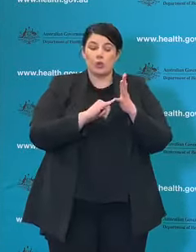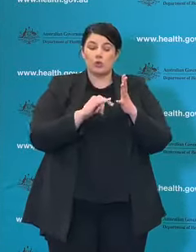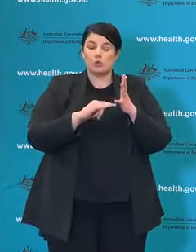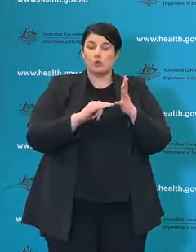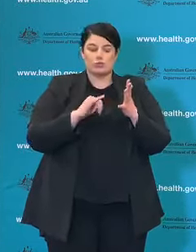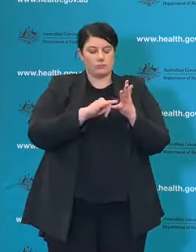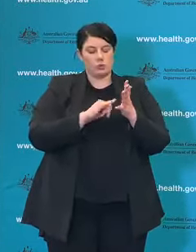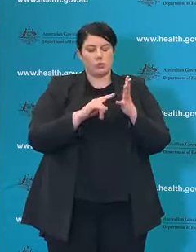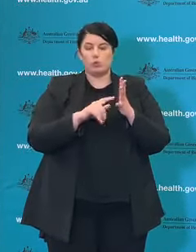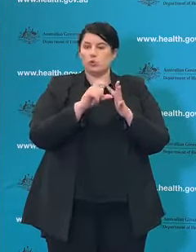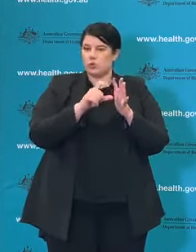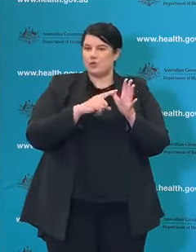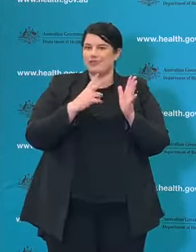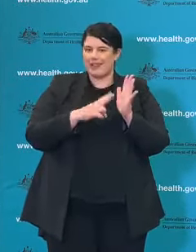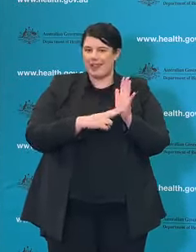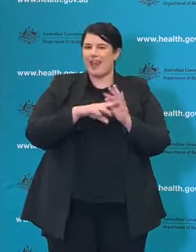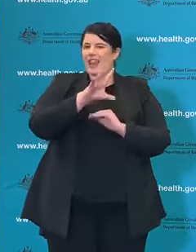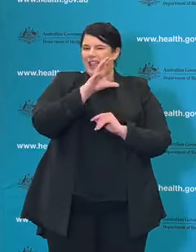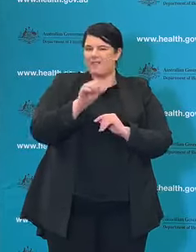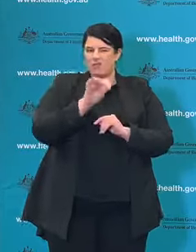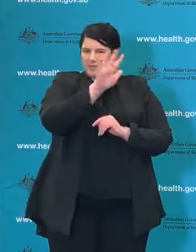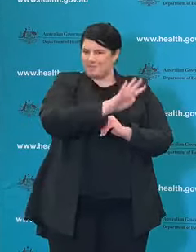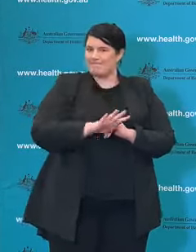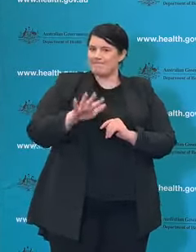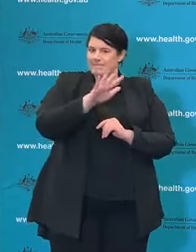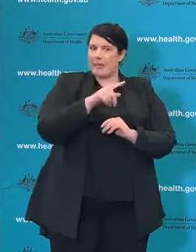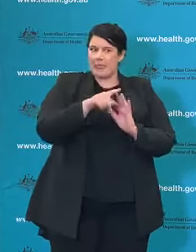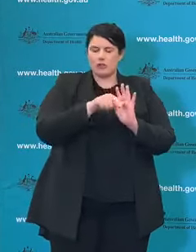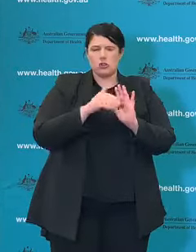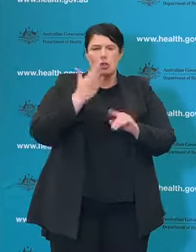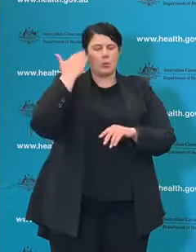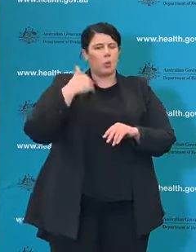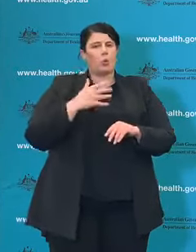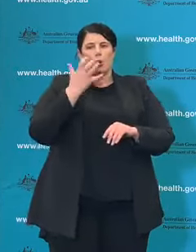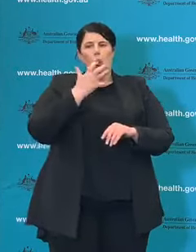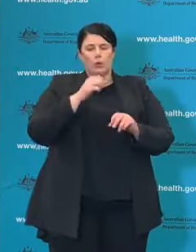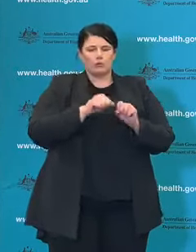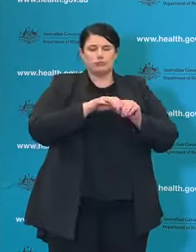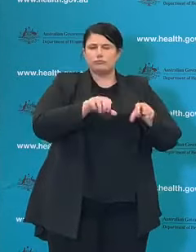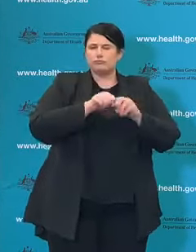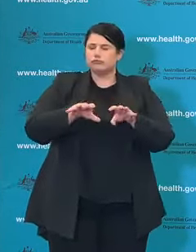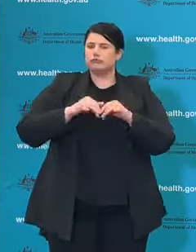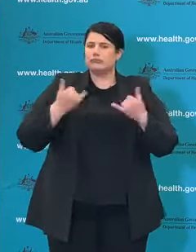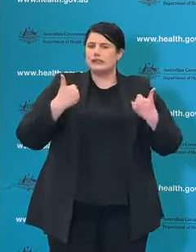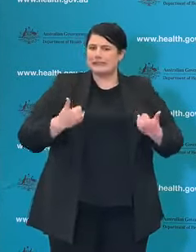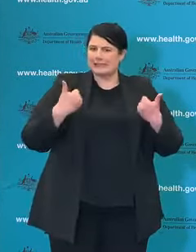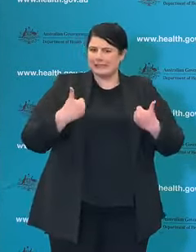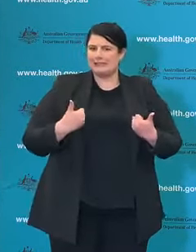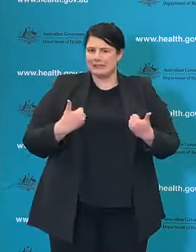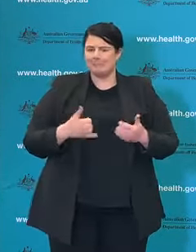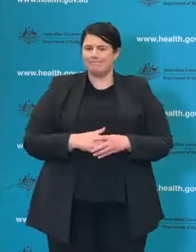Which was a challenging environment then but what it exposed me to was that feeling of